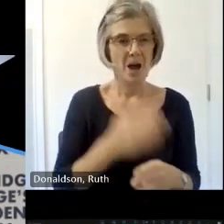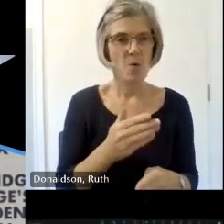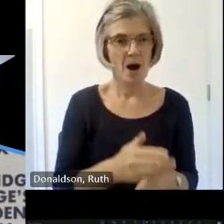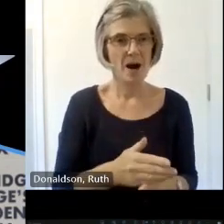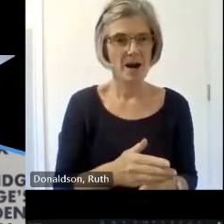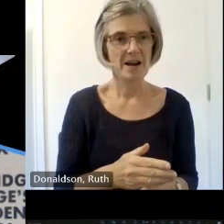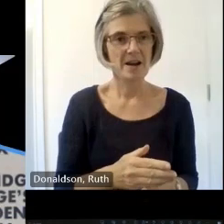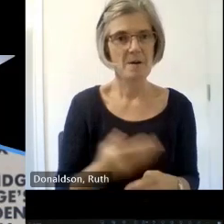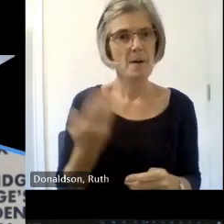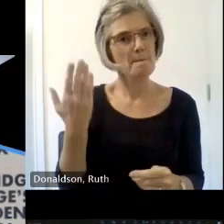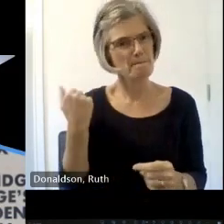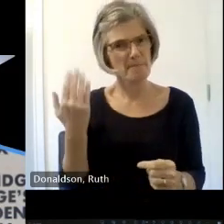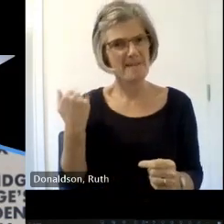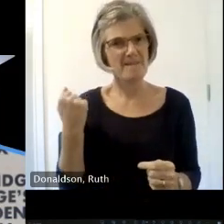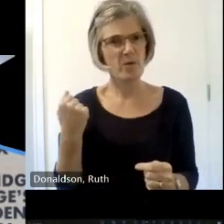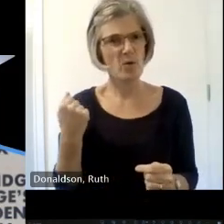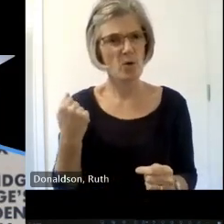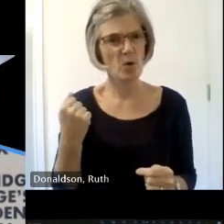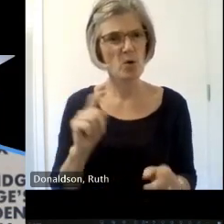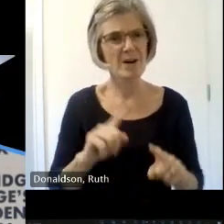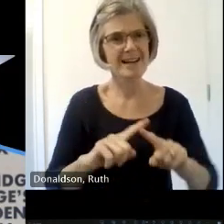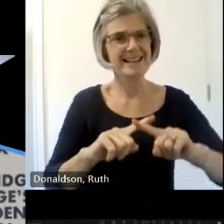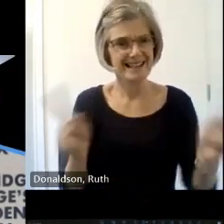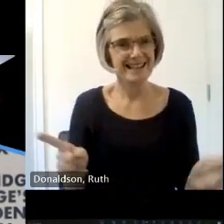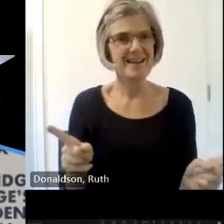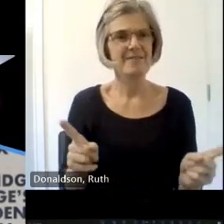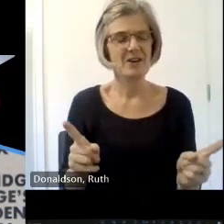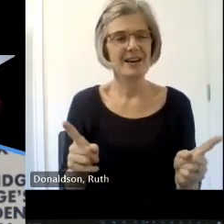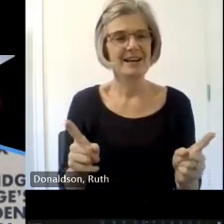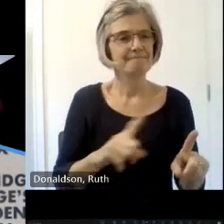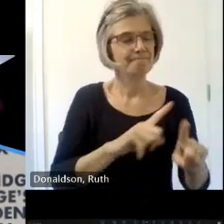small traditional museums and Heritage a diverse and Lively sector doing everything from managing